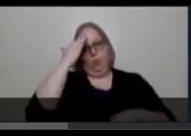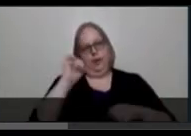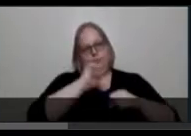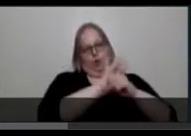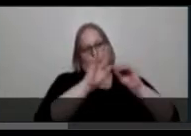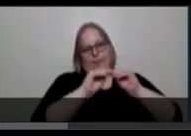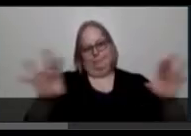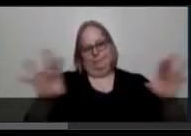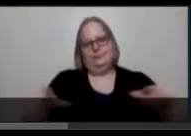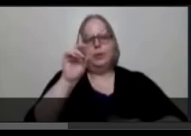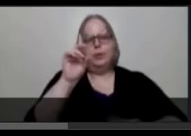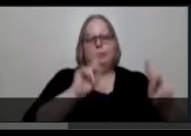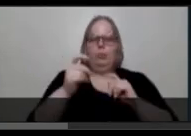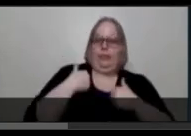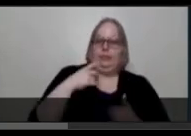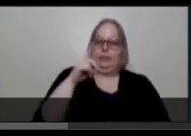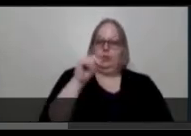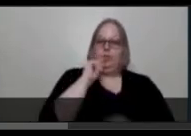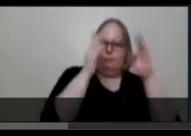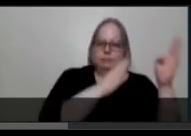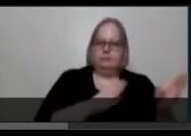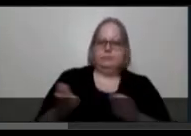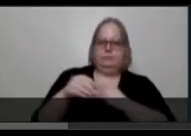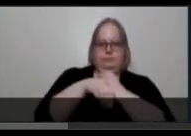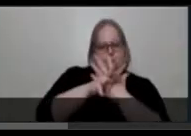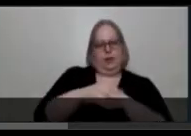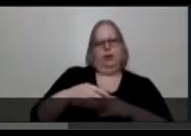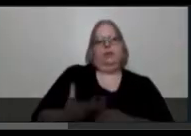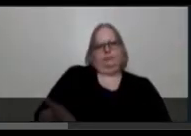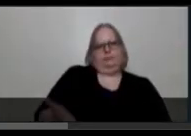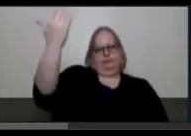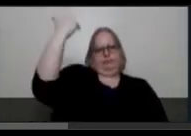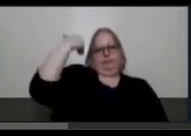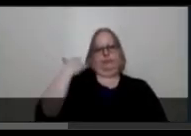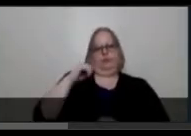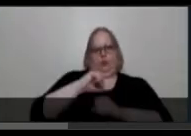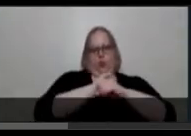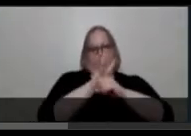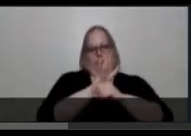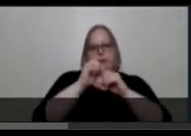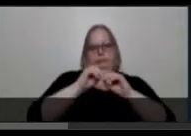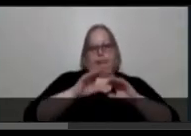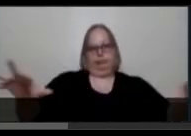been organizing virtually since long before the COVID-19 outbreak. Leah’s crip wisdom is a way